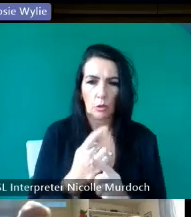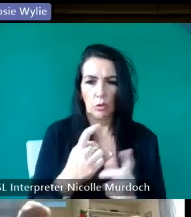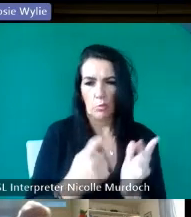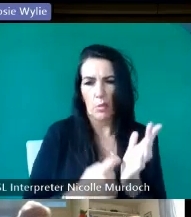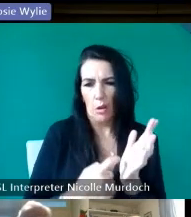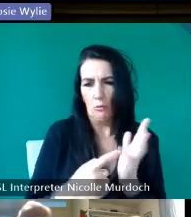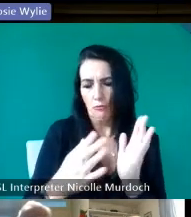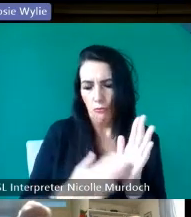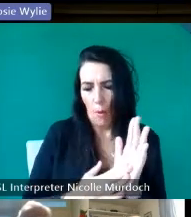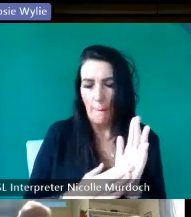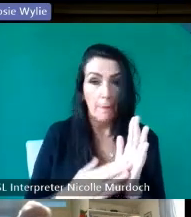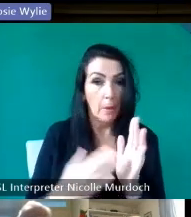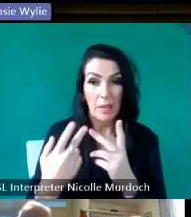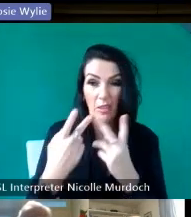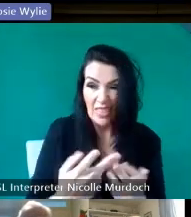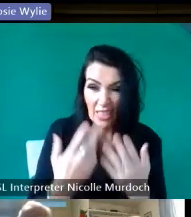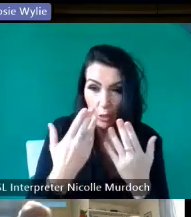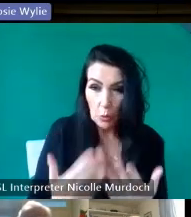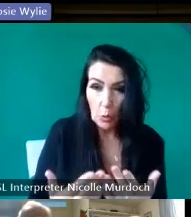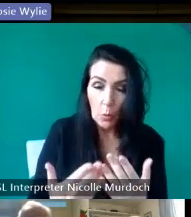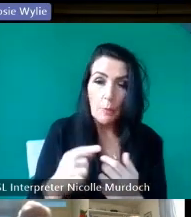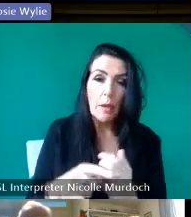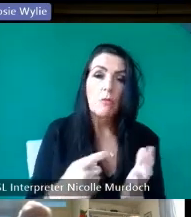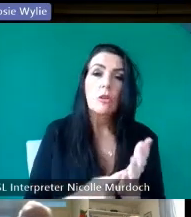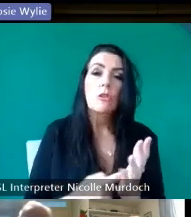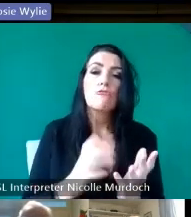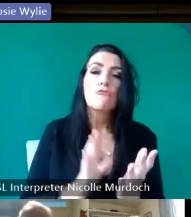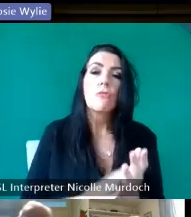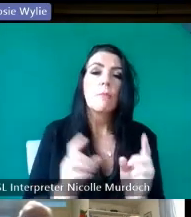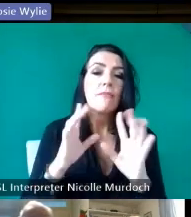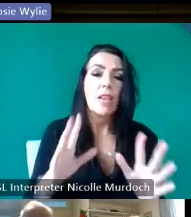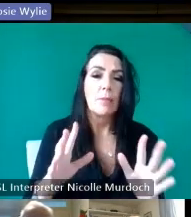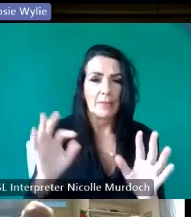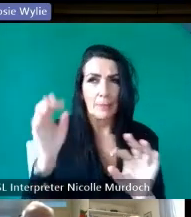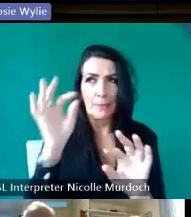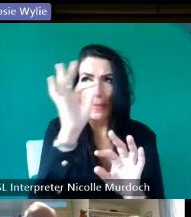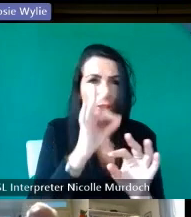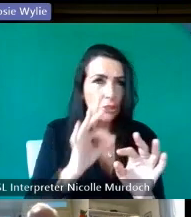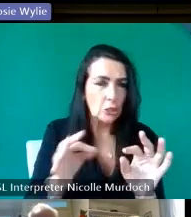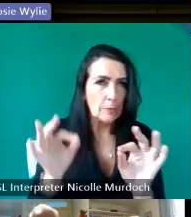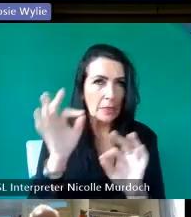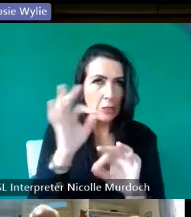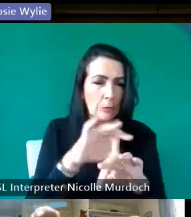you been to Rum but rum is very well known for its mes and perhaps people didn't know that there was